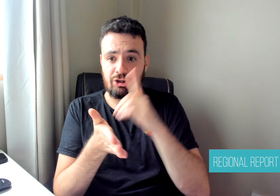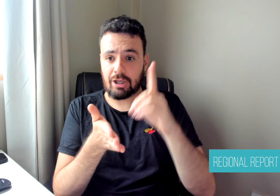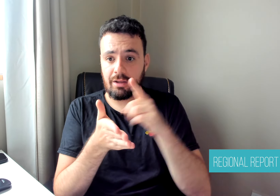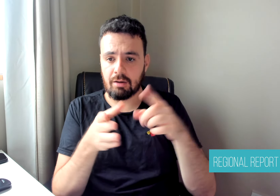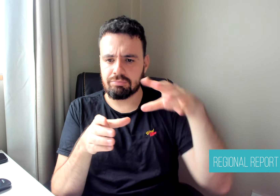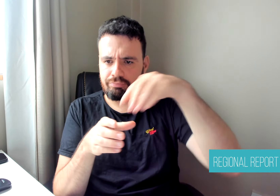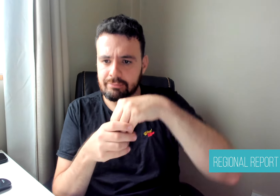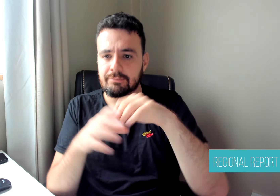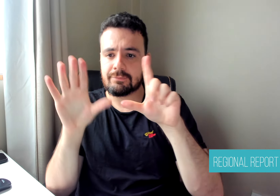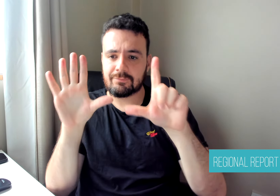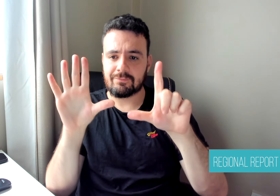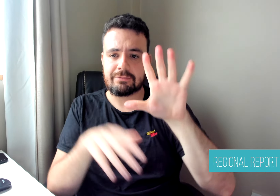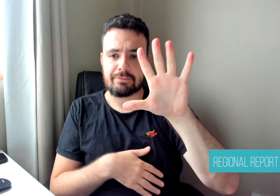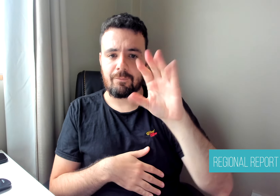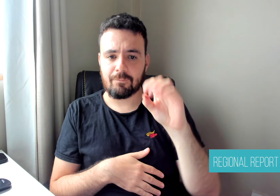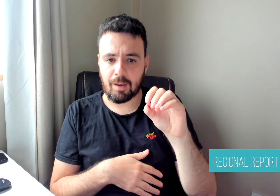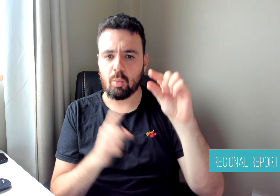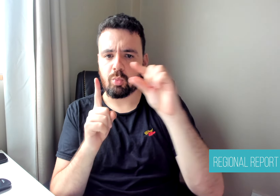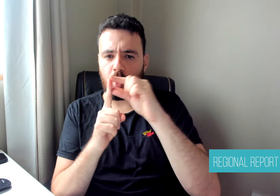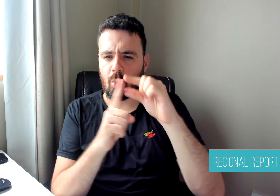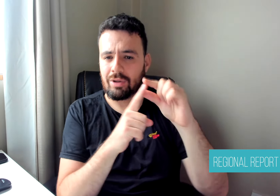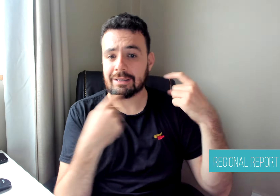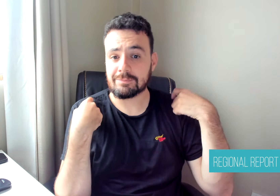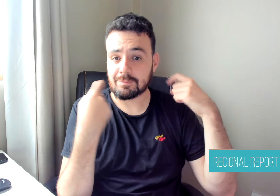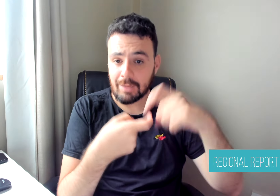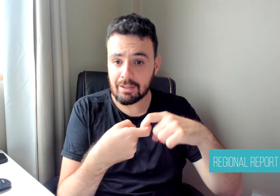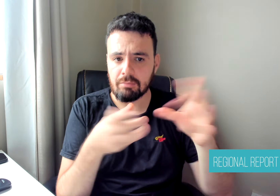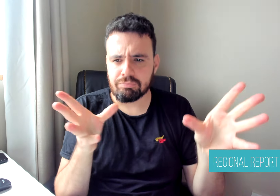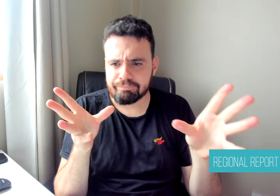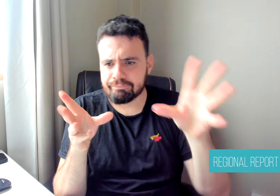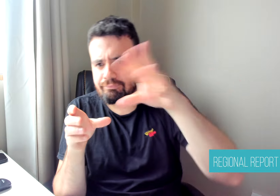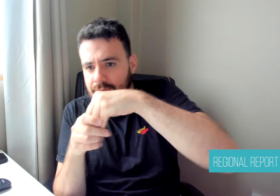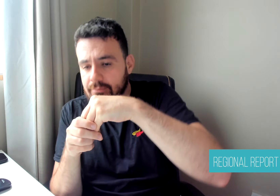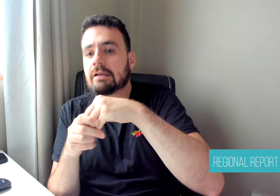A new virtual dictionary, designed with artificial intelligence,